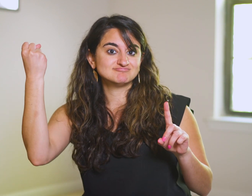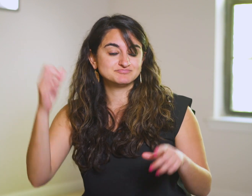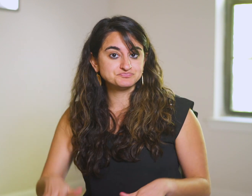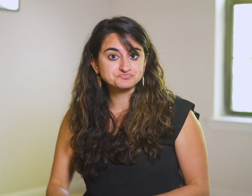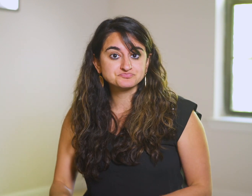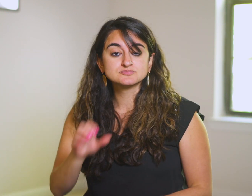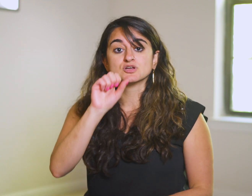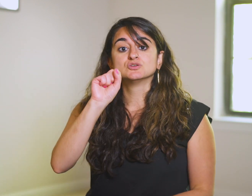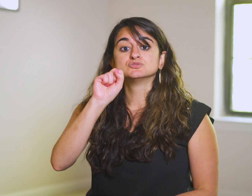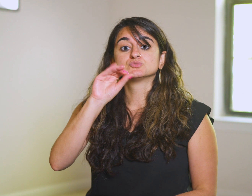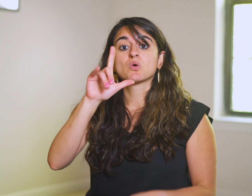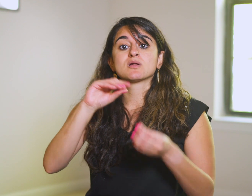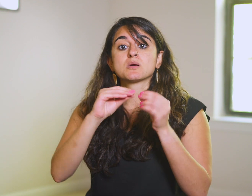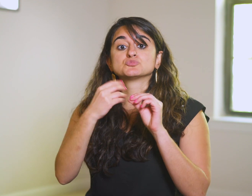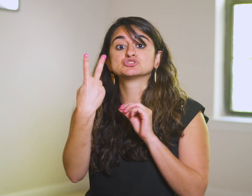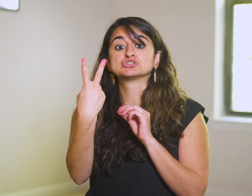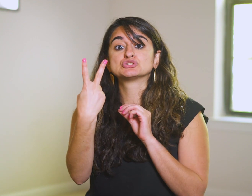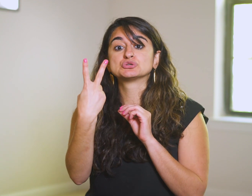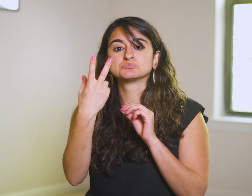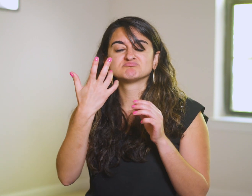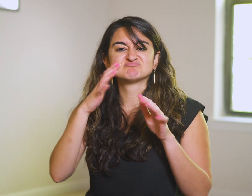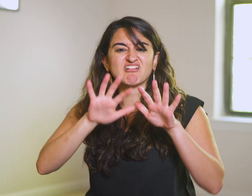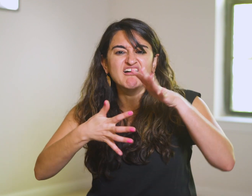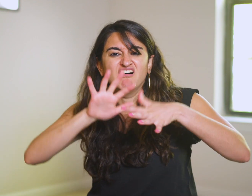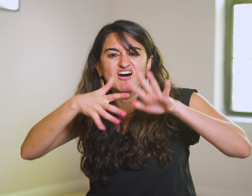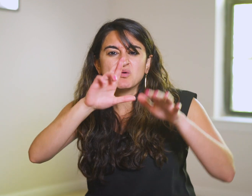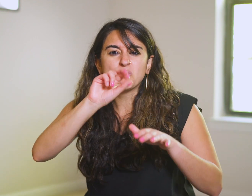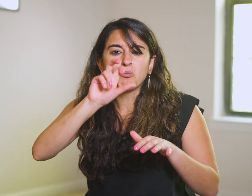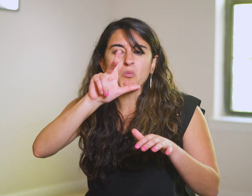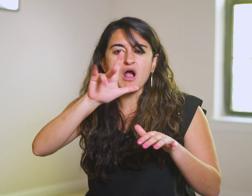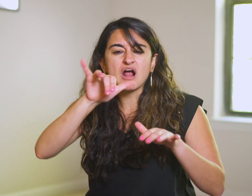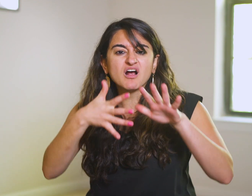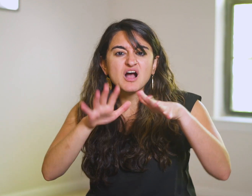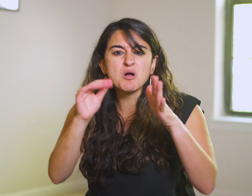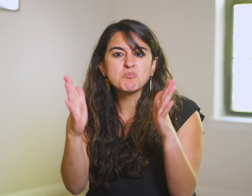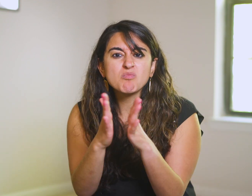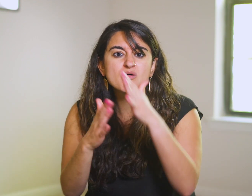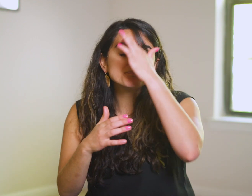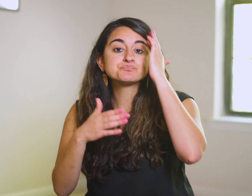Soil number two is rocky and shallow.